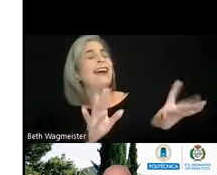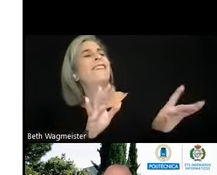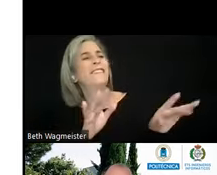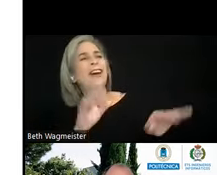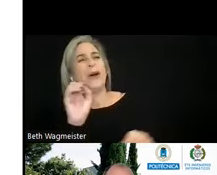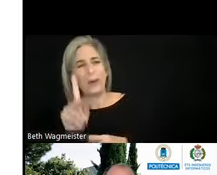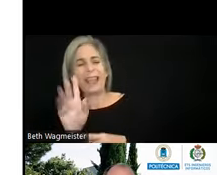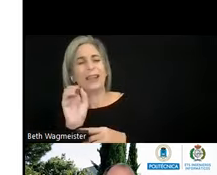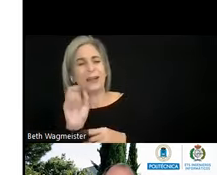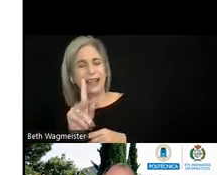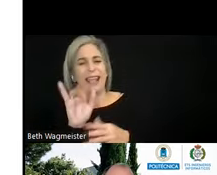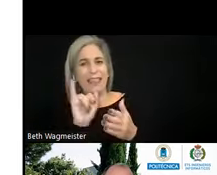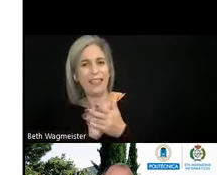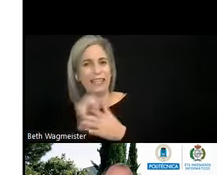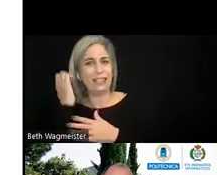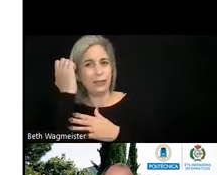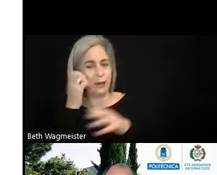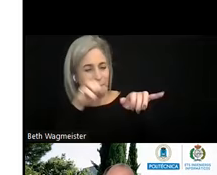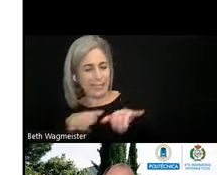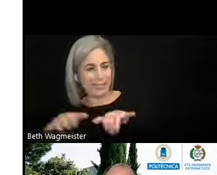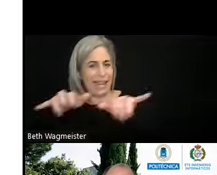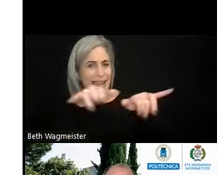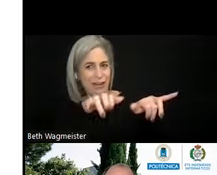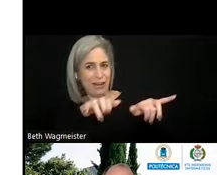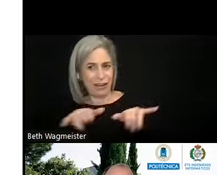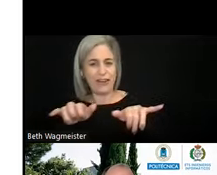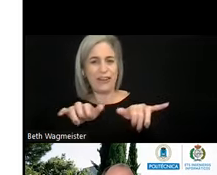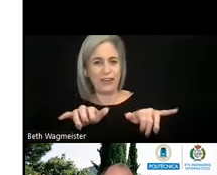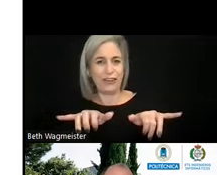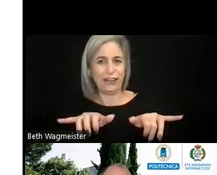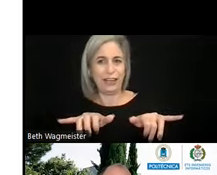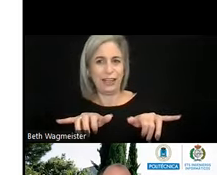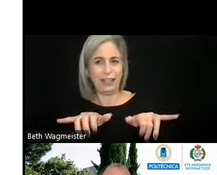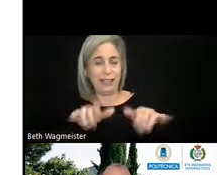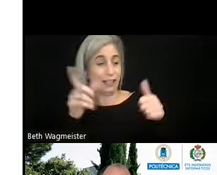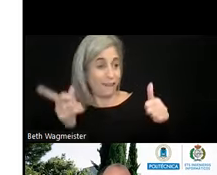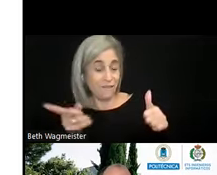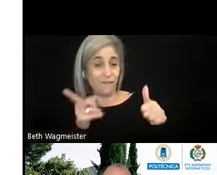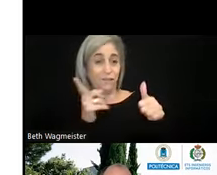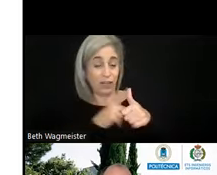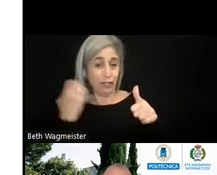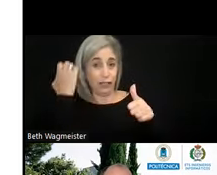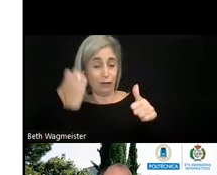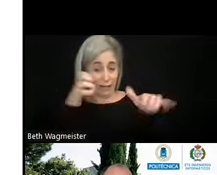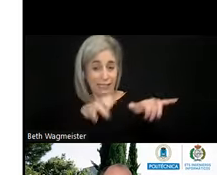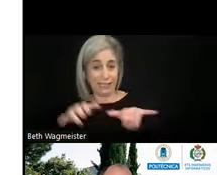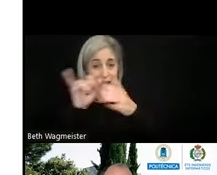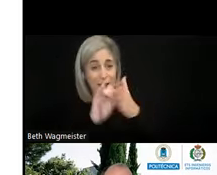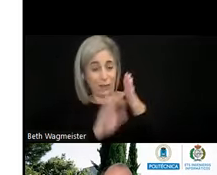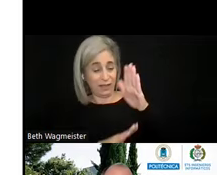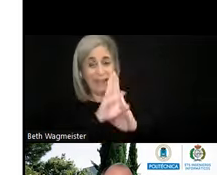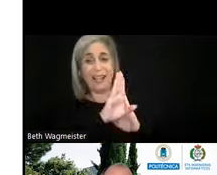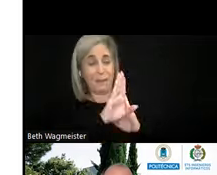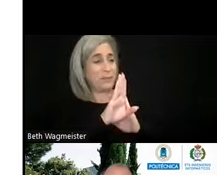So this European Standard is in fact the first European Standard that was developed with the